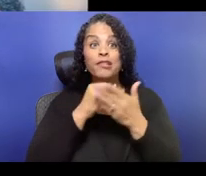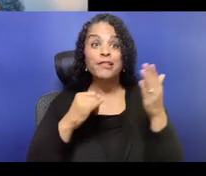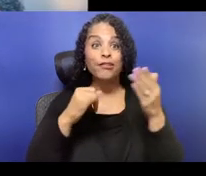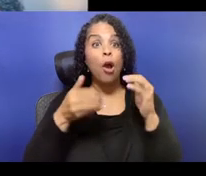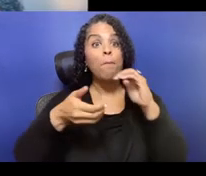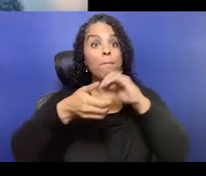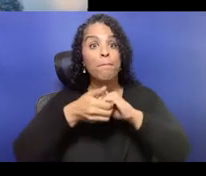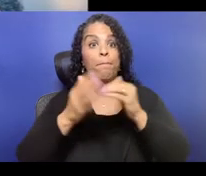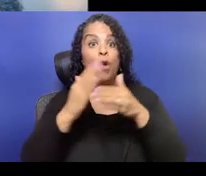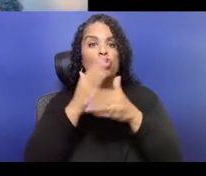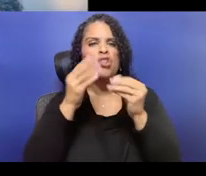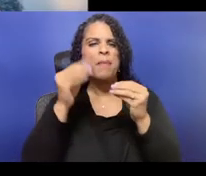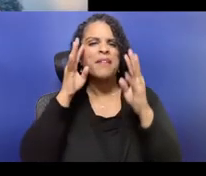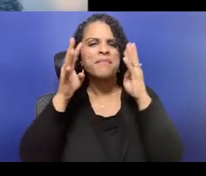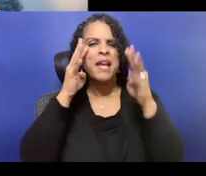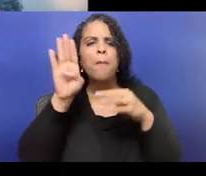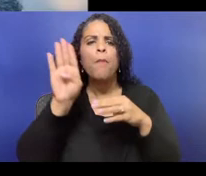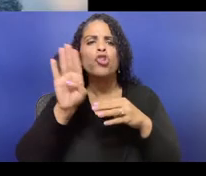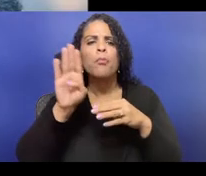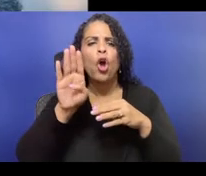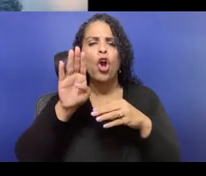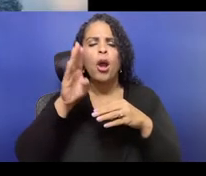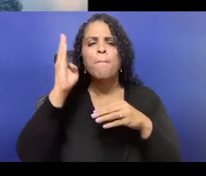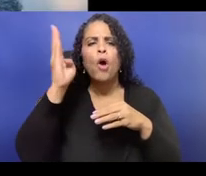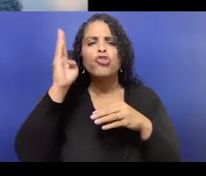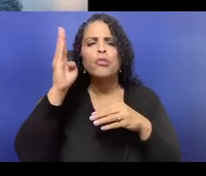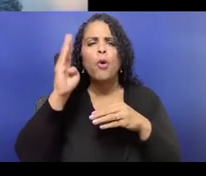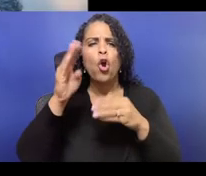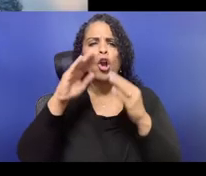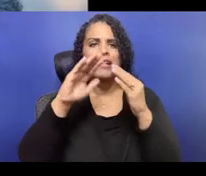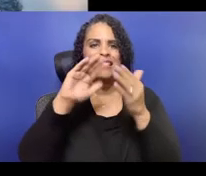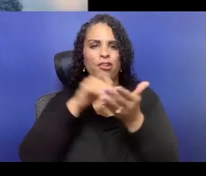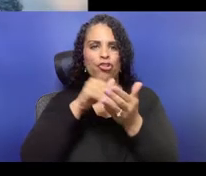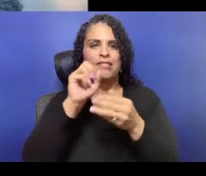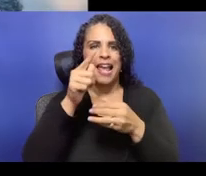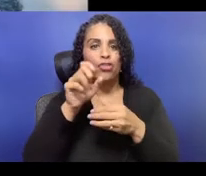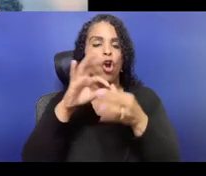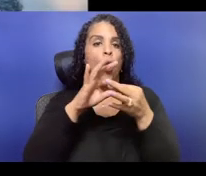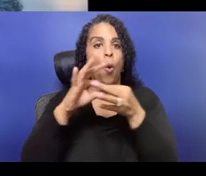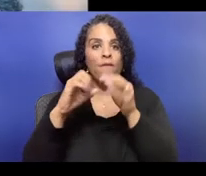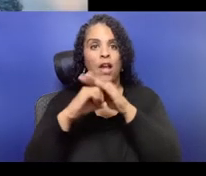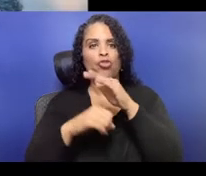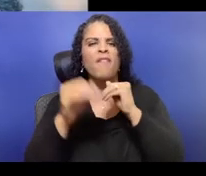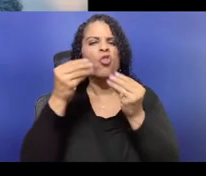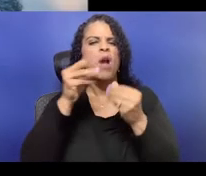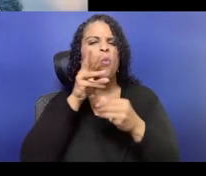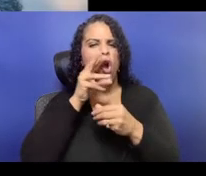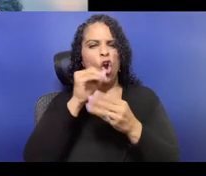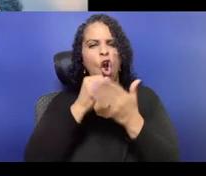as soon as I get them there. So to kick us off, I will go first. (Tara speaks in foreign language)